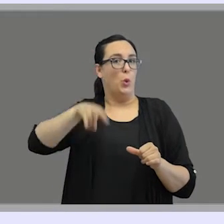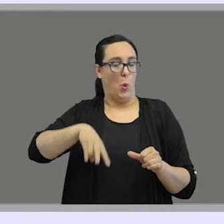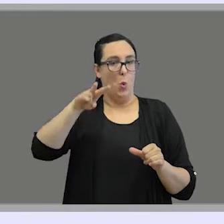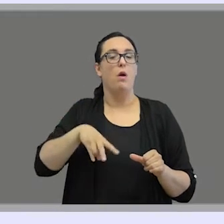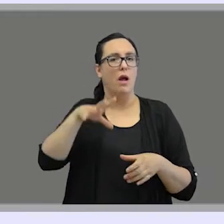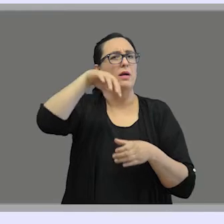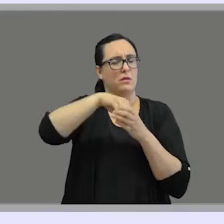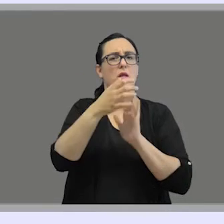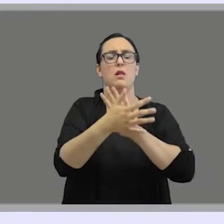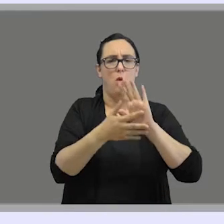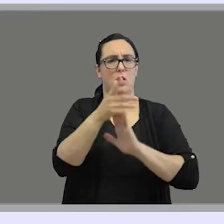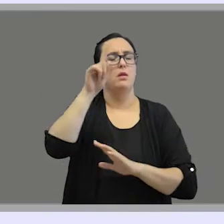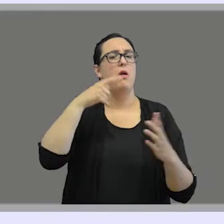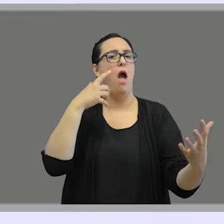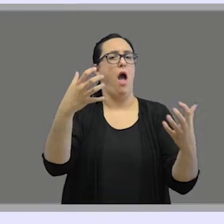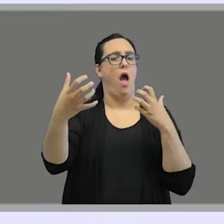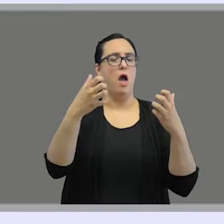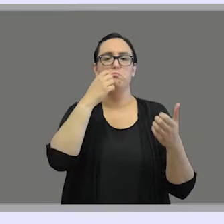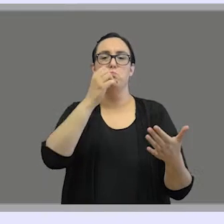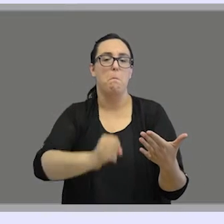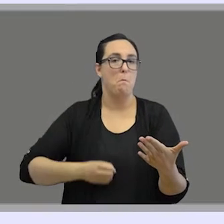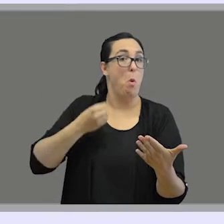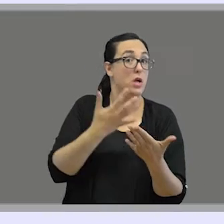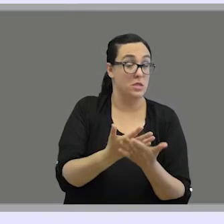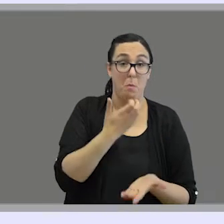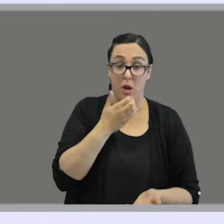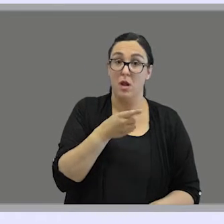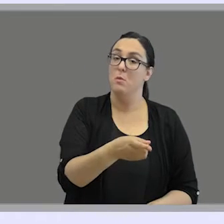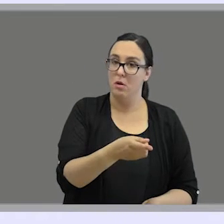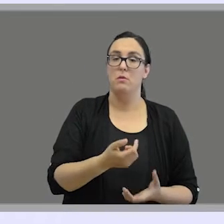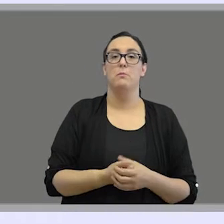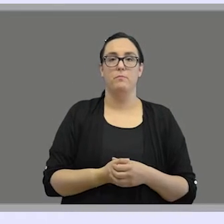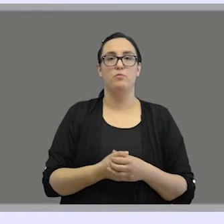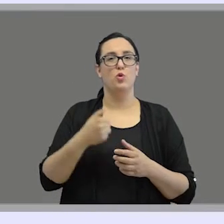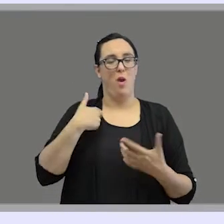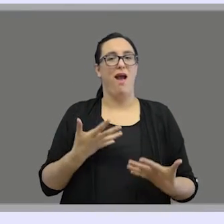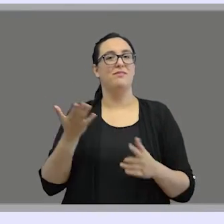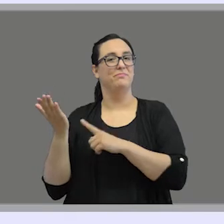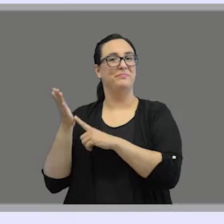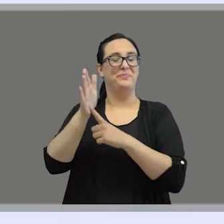but there are art forms, like poetry, in sign languages. I want to show you